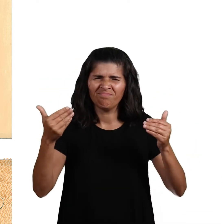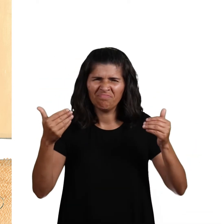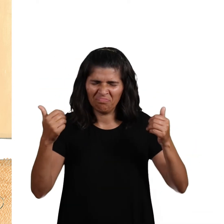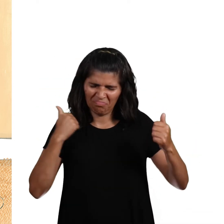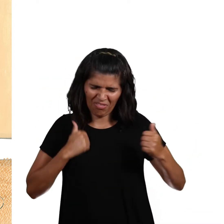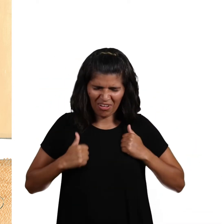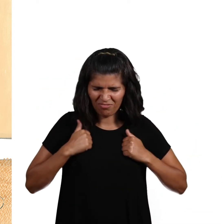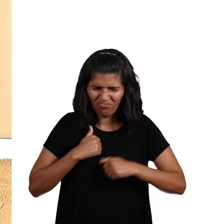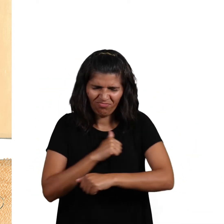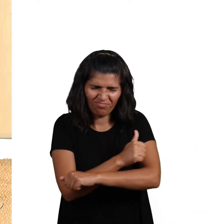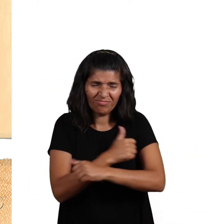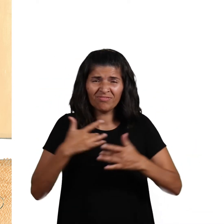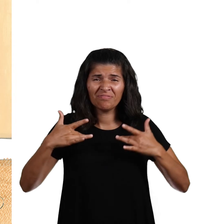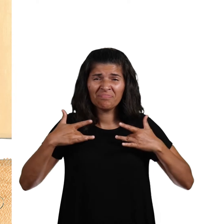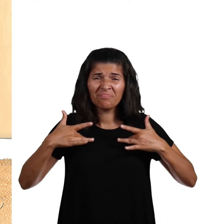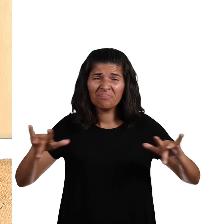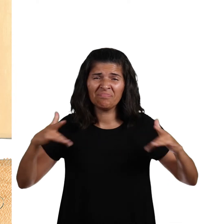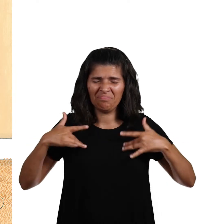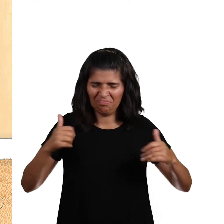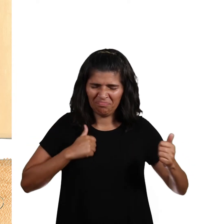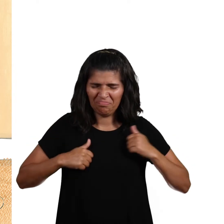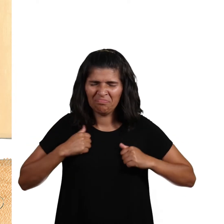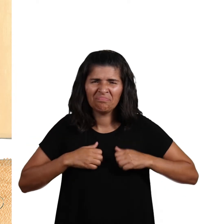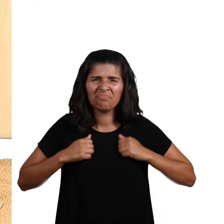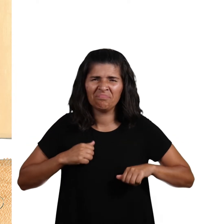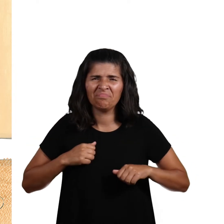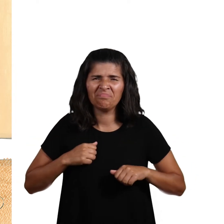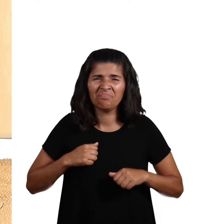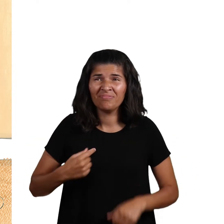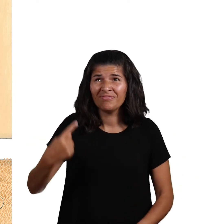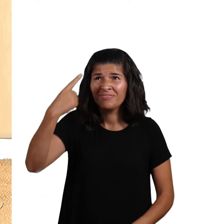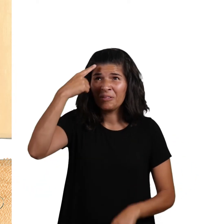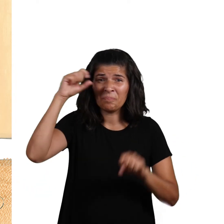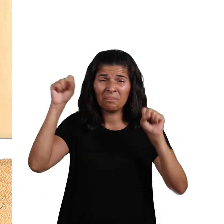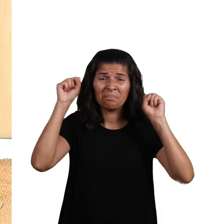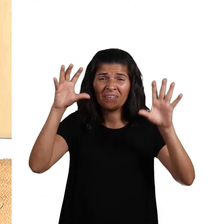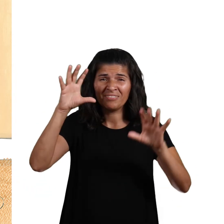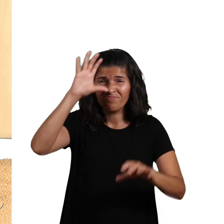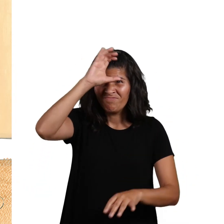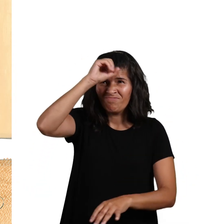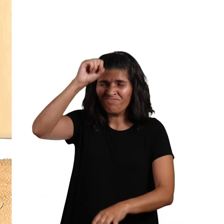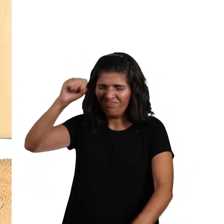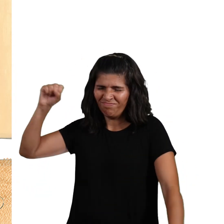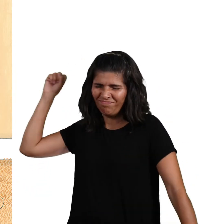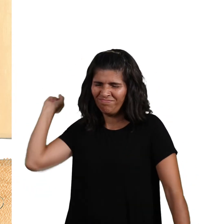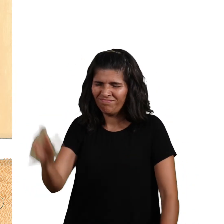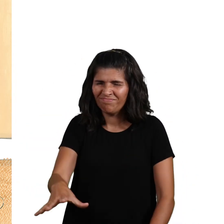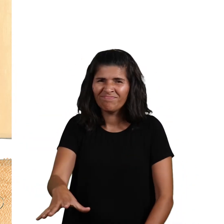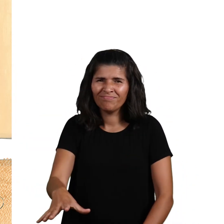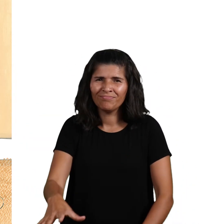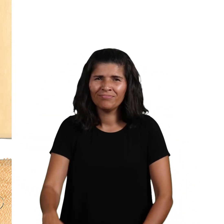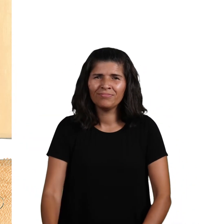She cleaned off all her sparkles. And she ditched her magic horn.